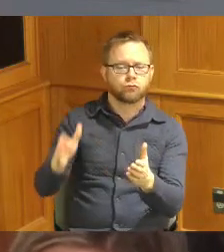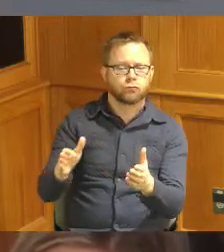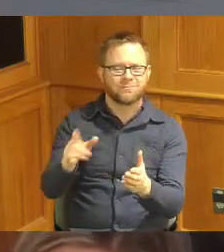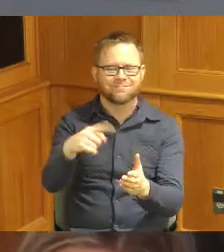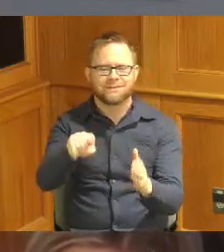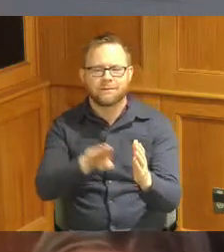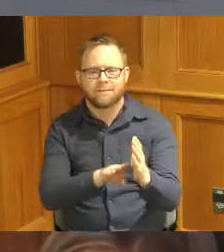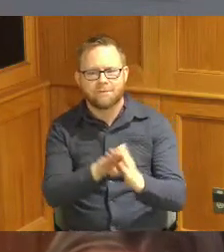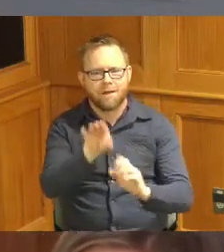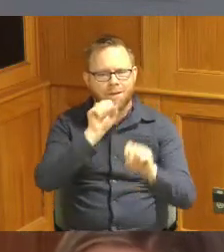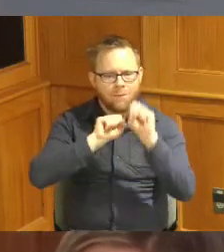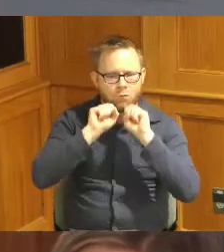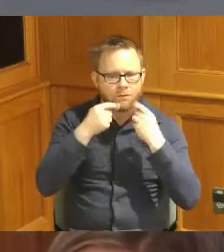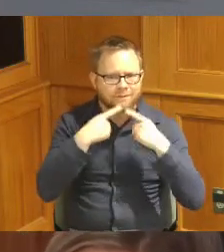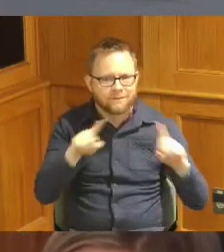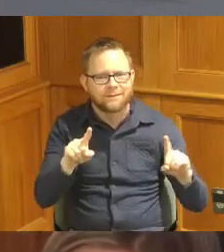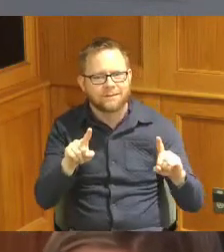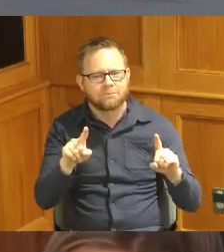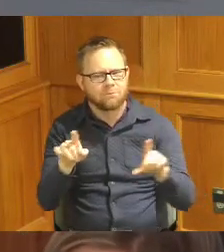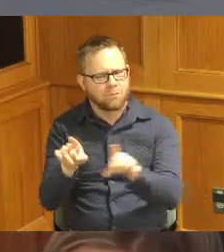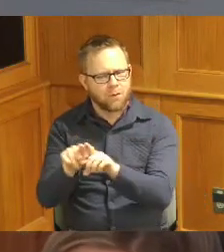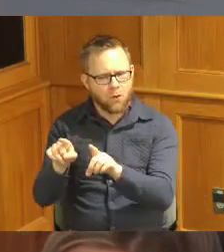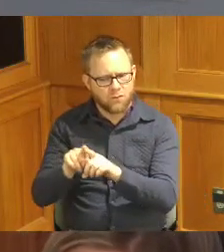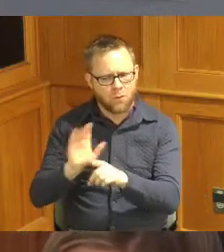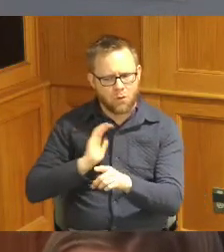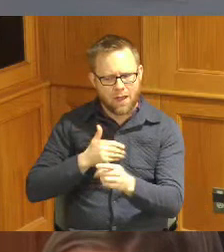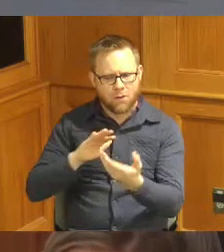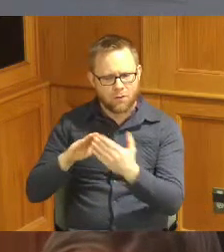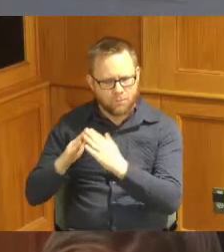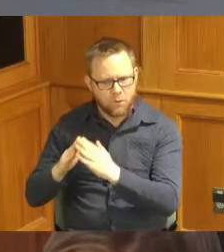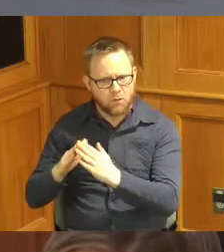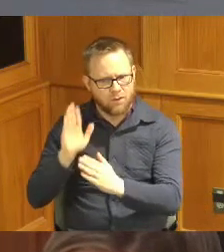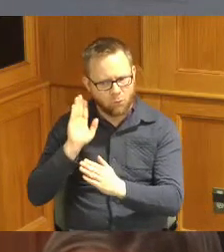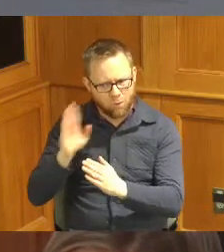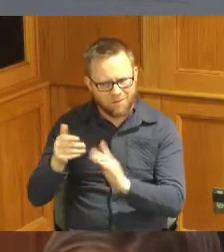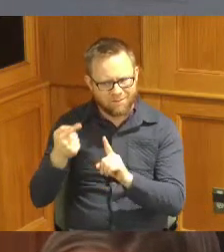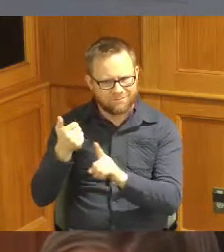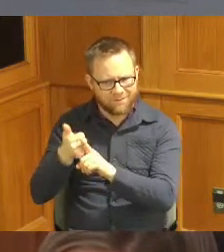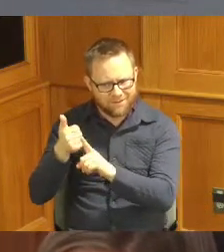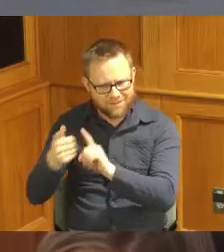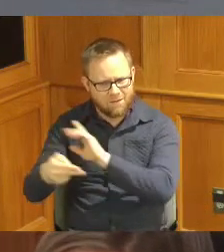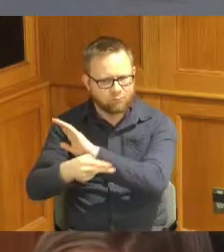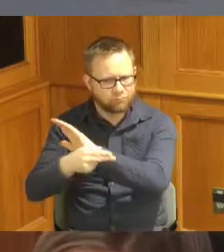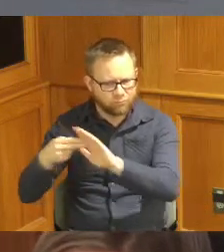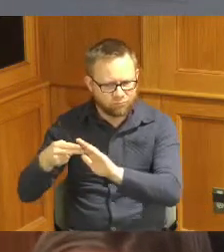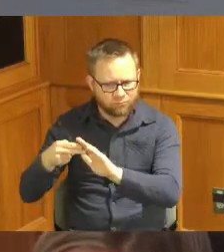resilience but also to be a community that is defined as resilient we love our neighborhood we